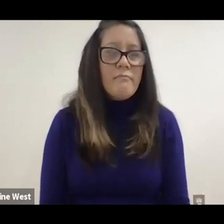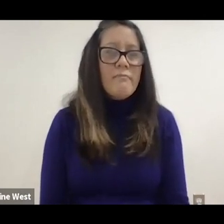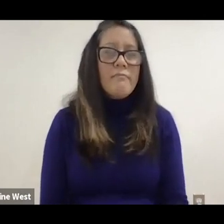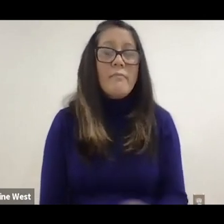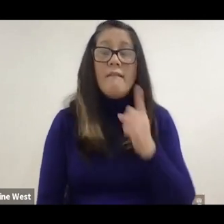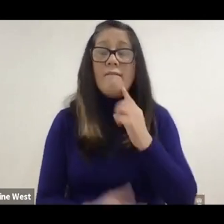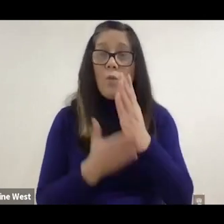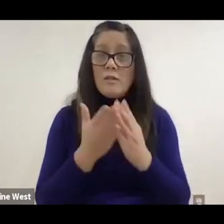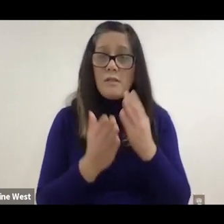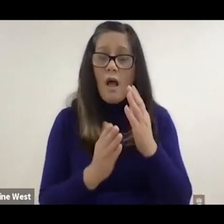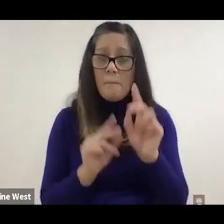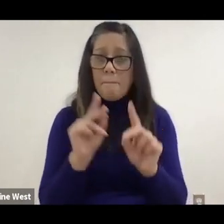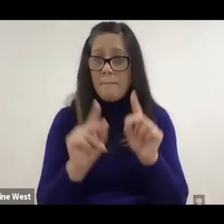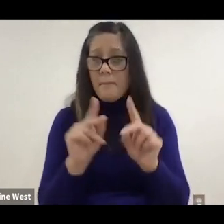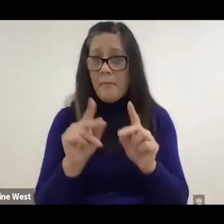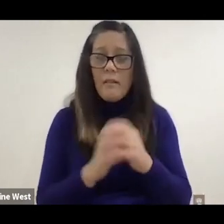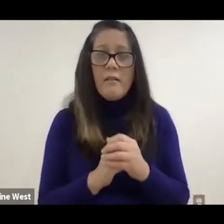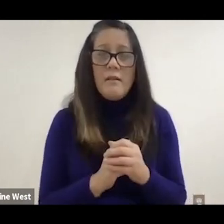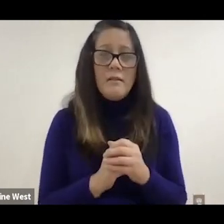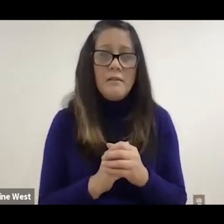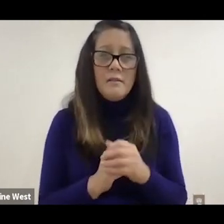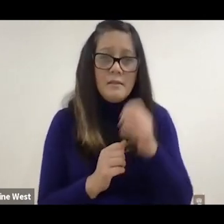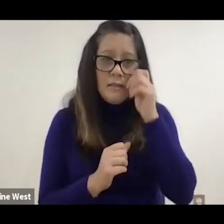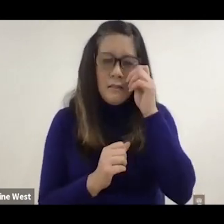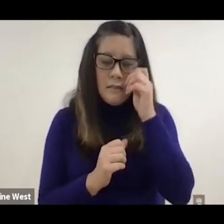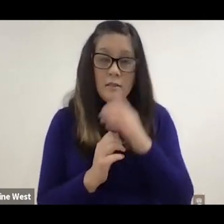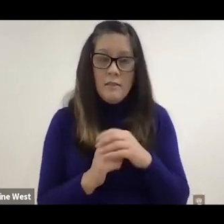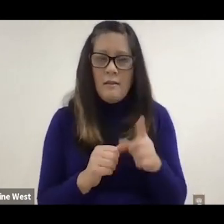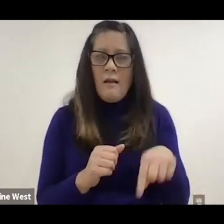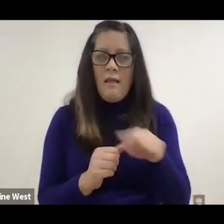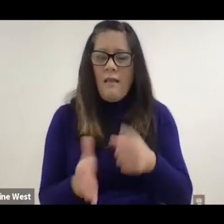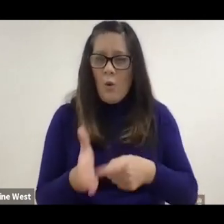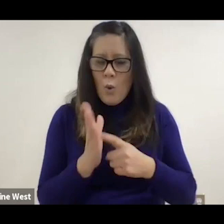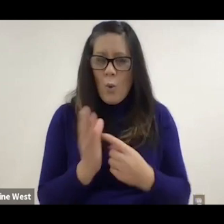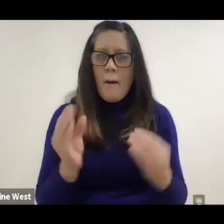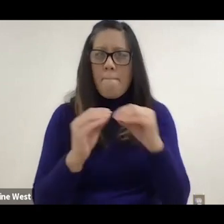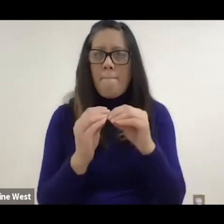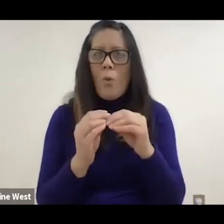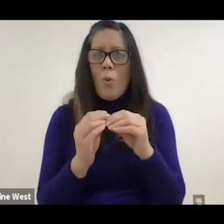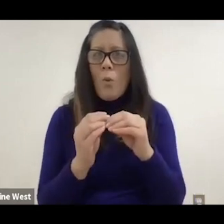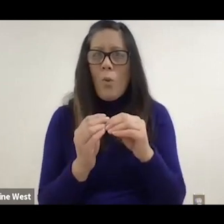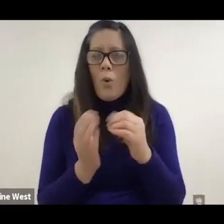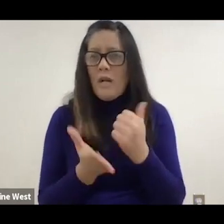For some people. They they need even more assistance than that,